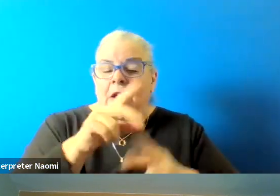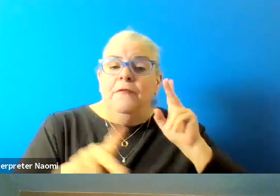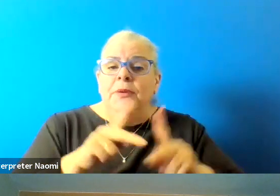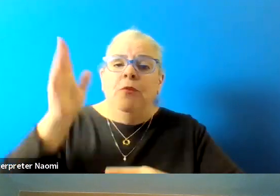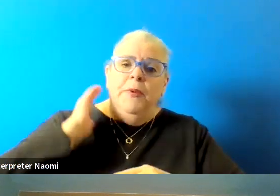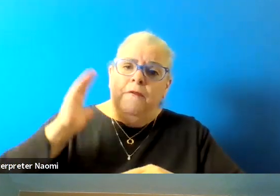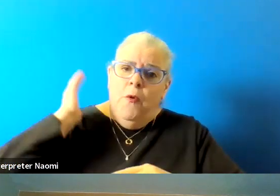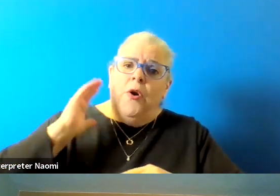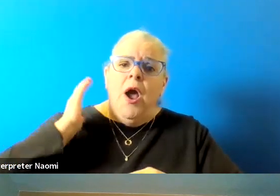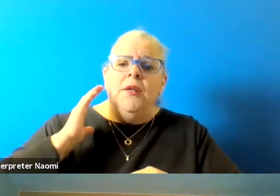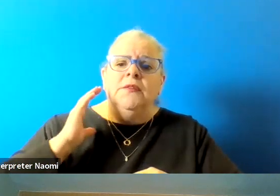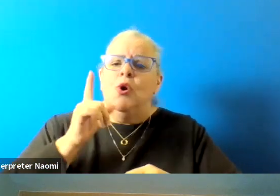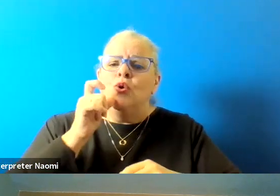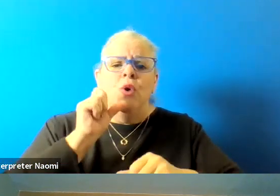have put in a lot of work and effort.